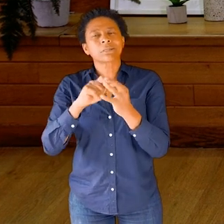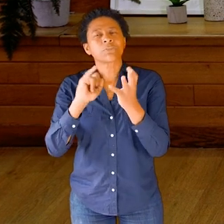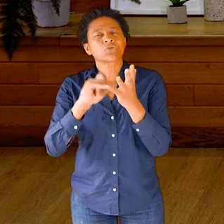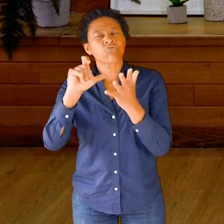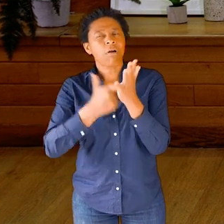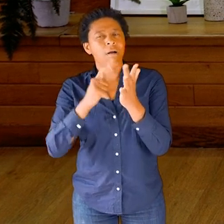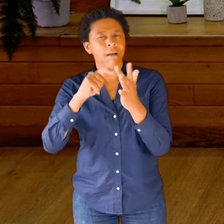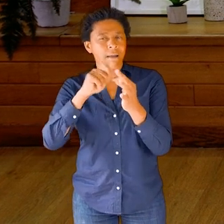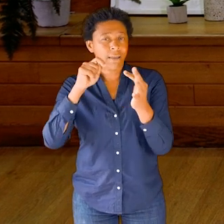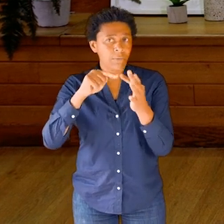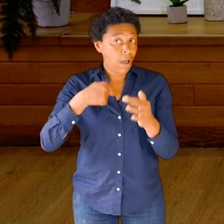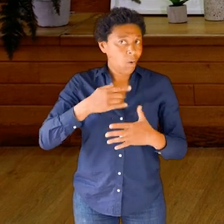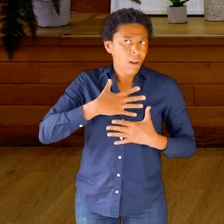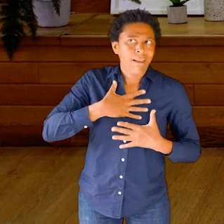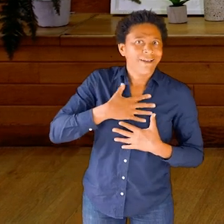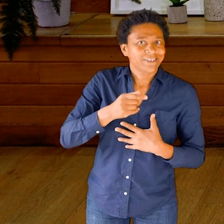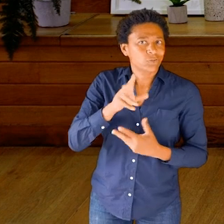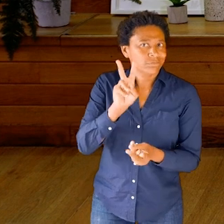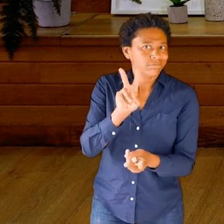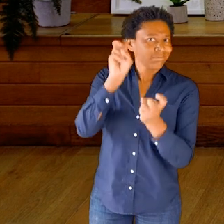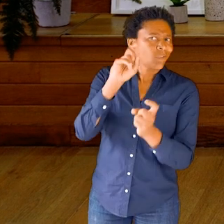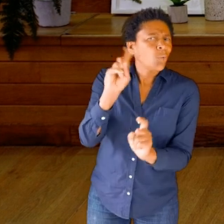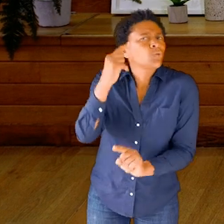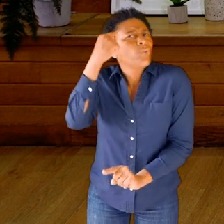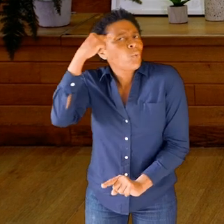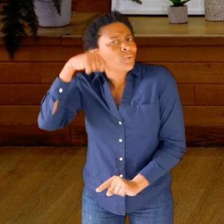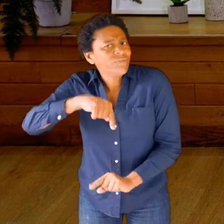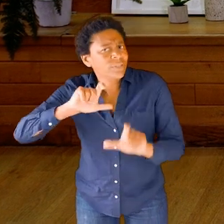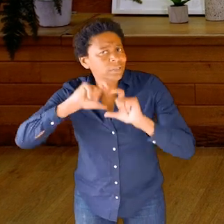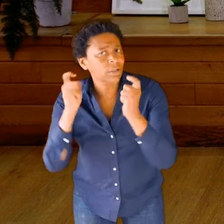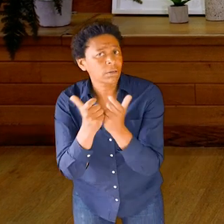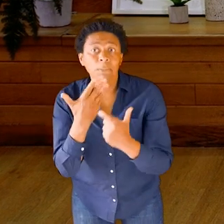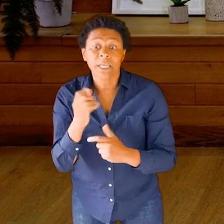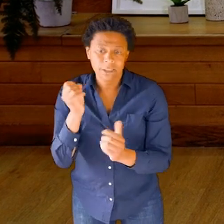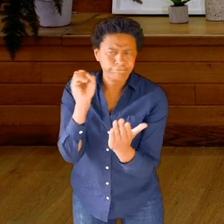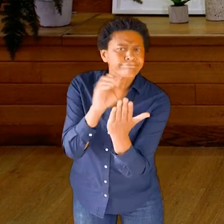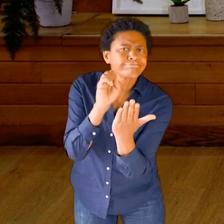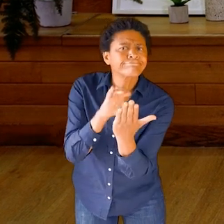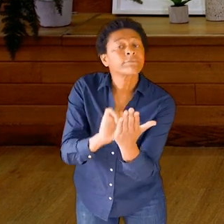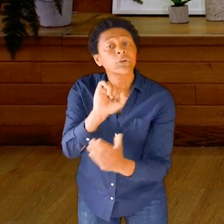I’d love to hear what you thought of this class, how you got on, so please leave a comment in the section—comment section below.